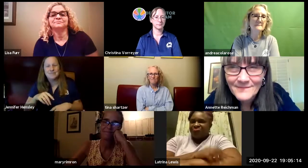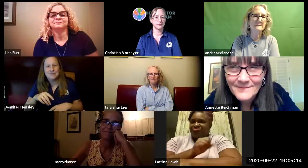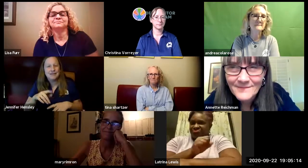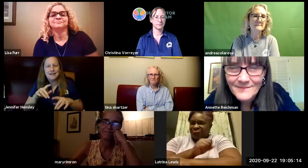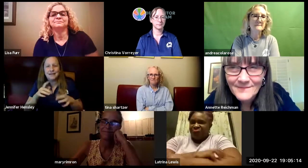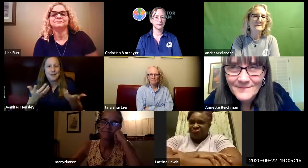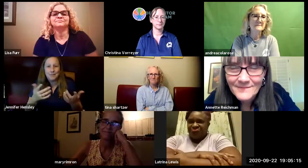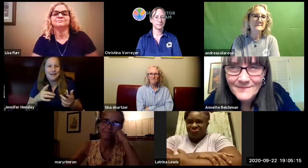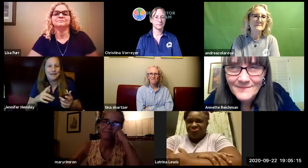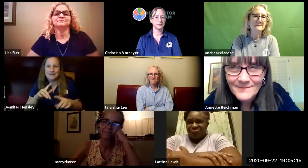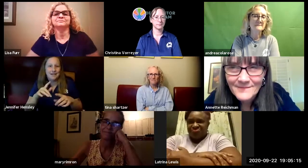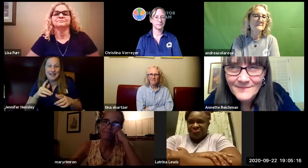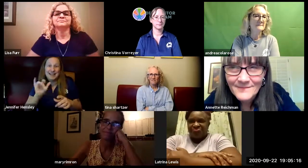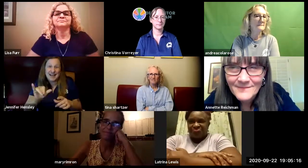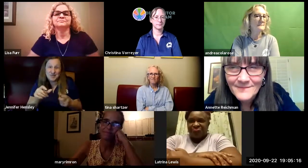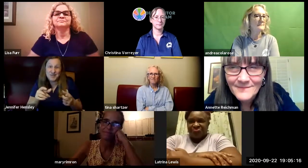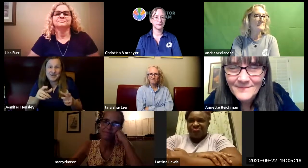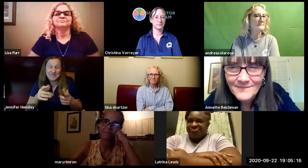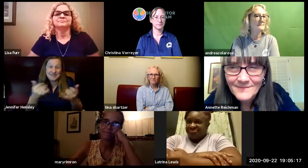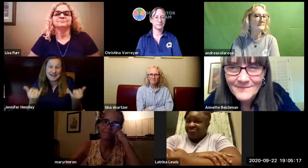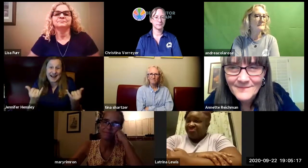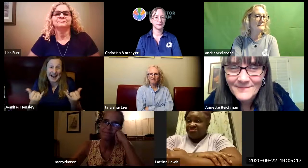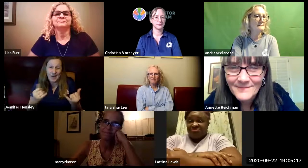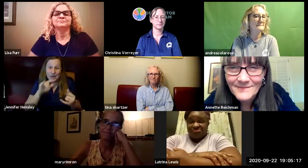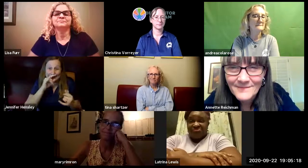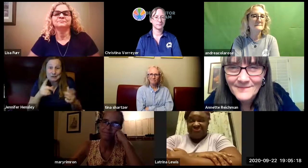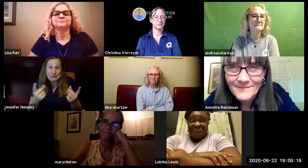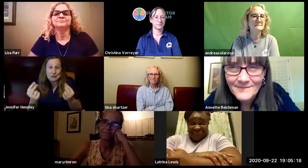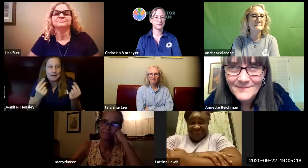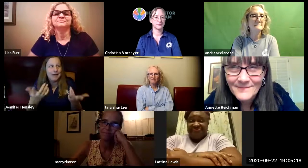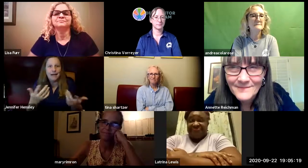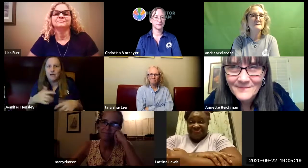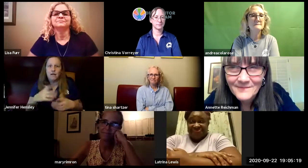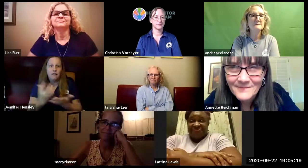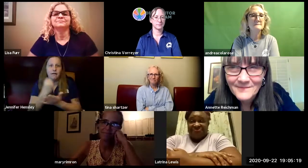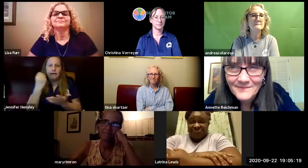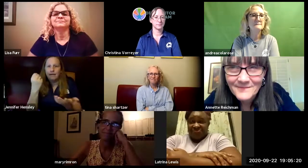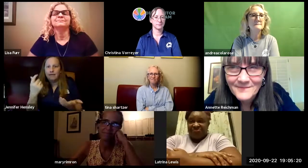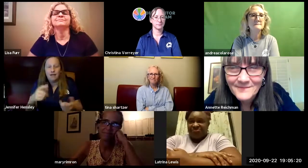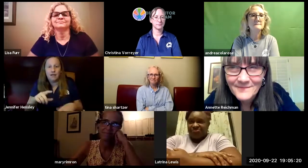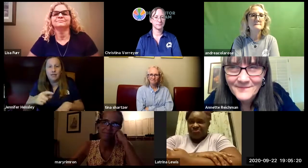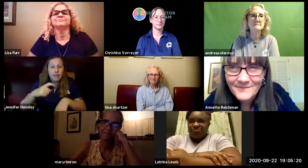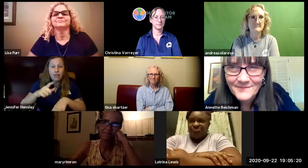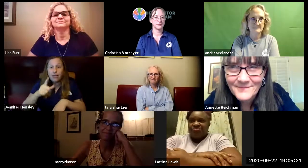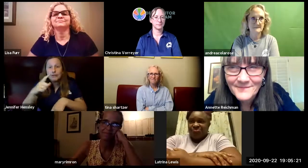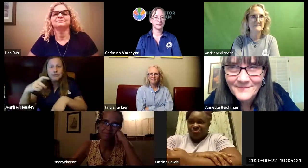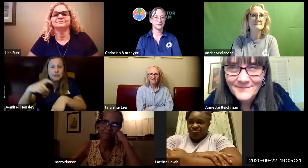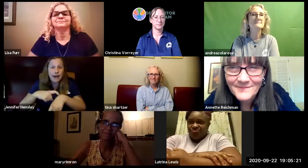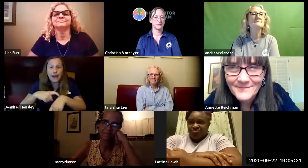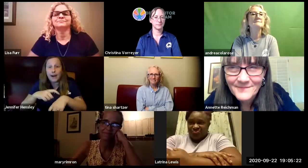even though it's a different type of social exposure but that's our current reality what are